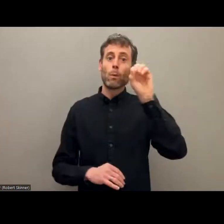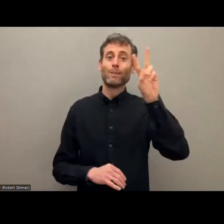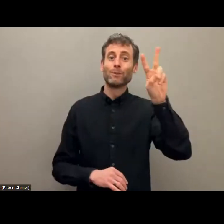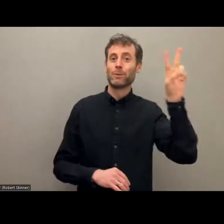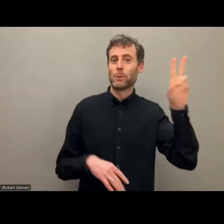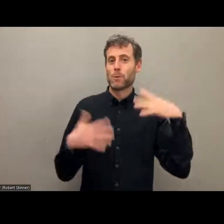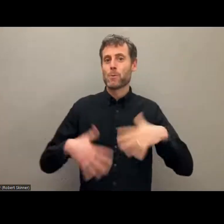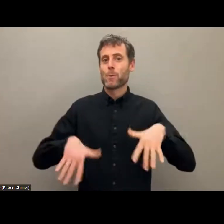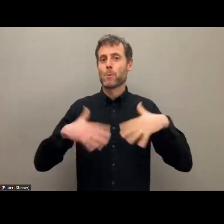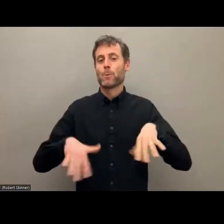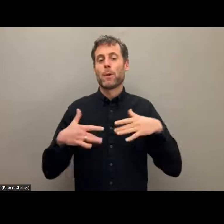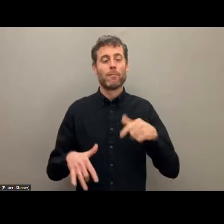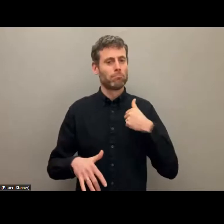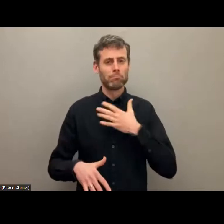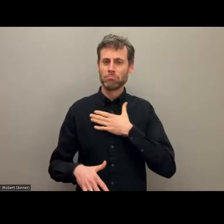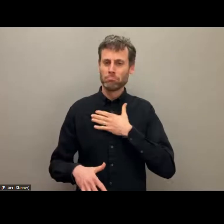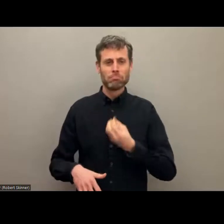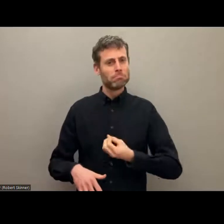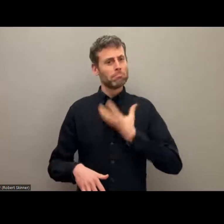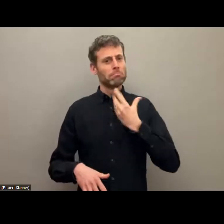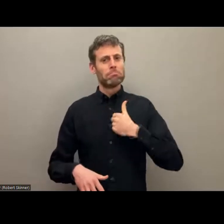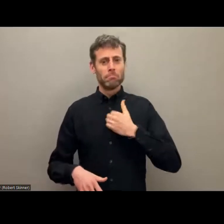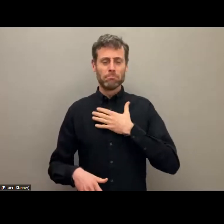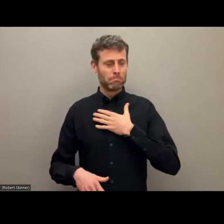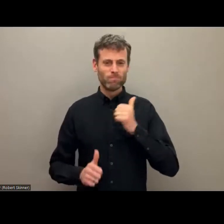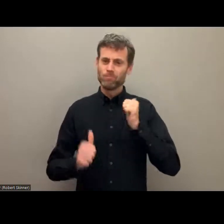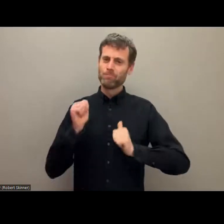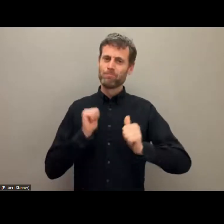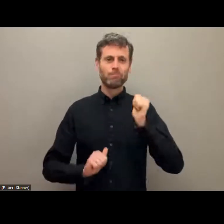it's my honor to speak about one of